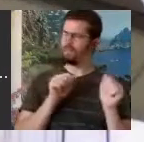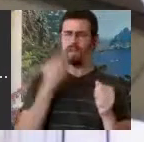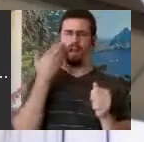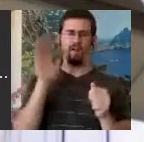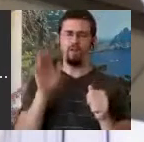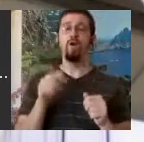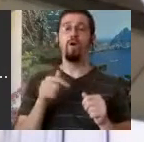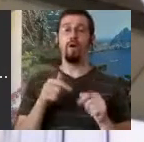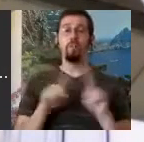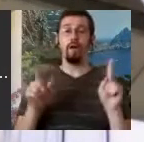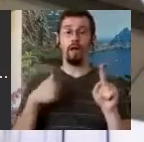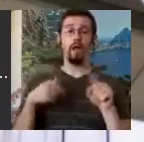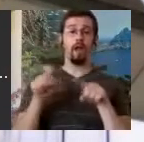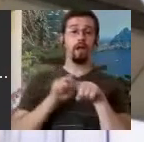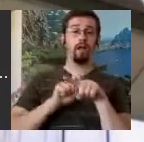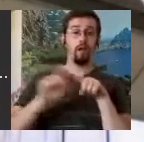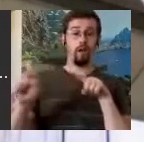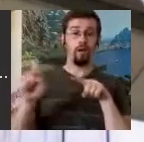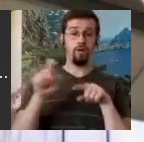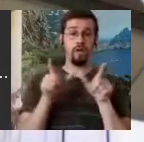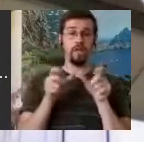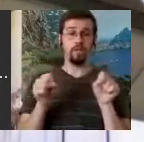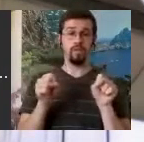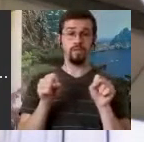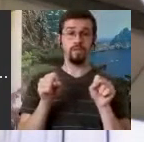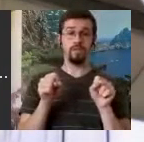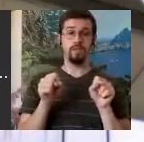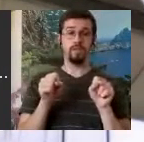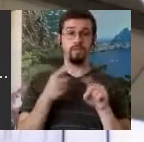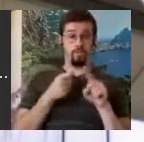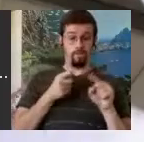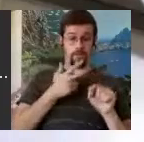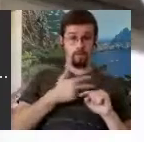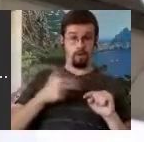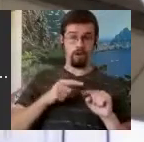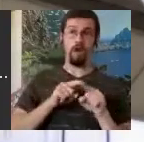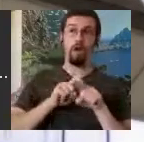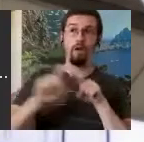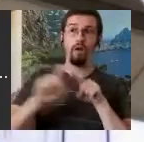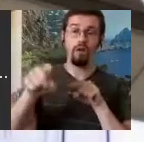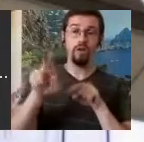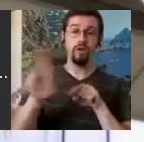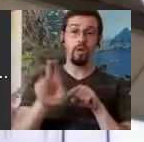United States and I said I've decided to change the palm facing system to dark